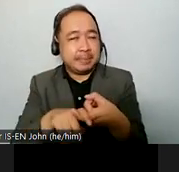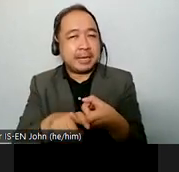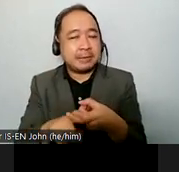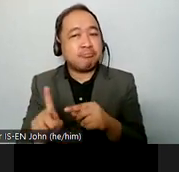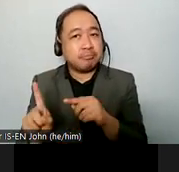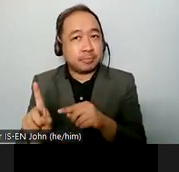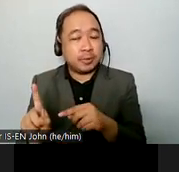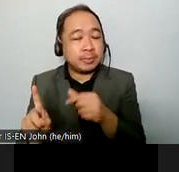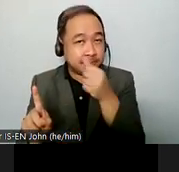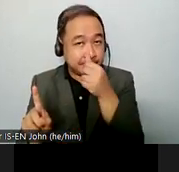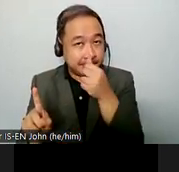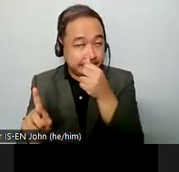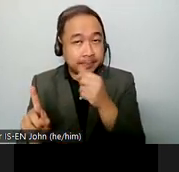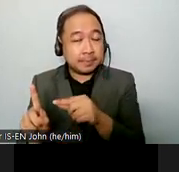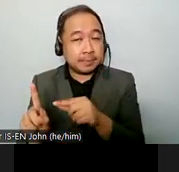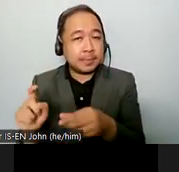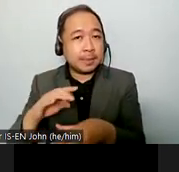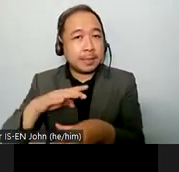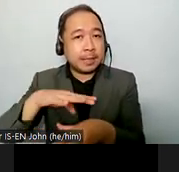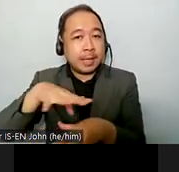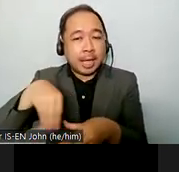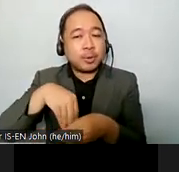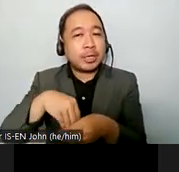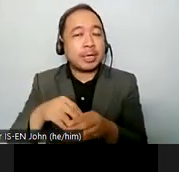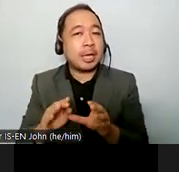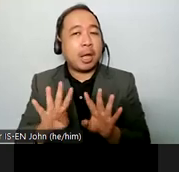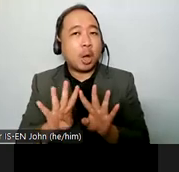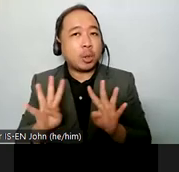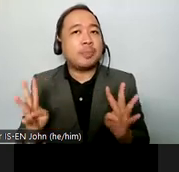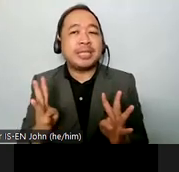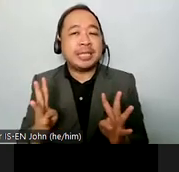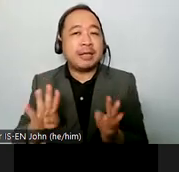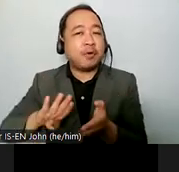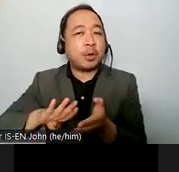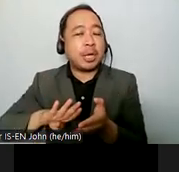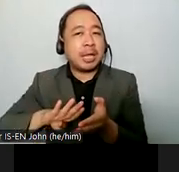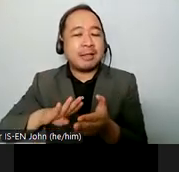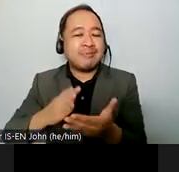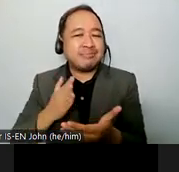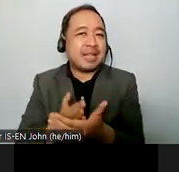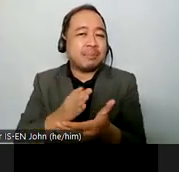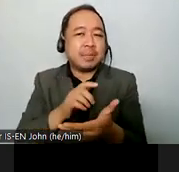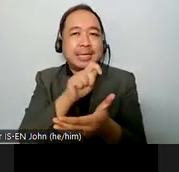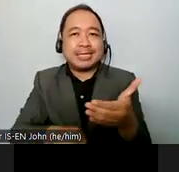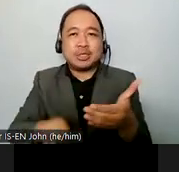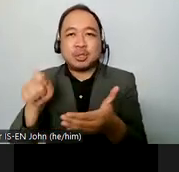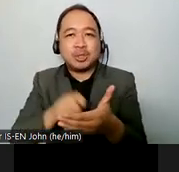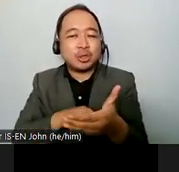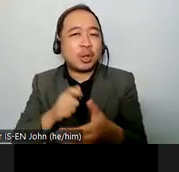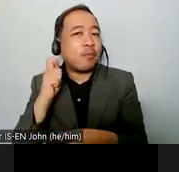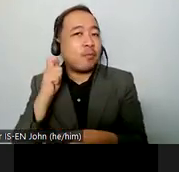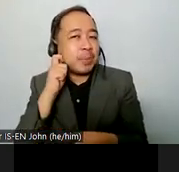been a member of un community for elimination of discrimination against women from 2019 and in 2021